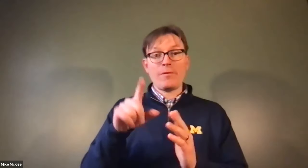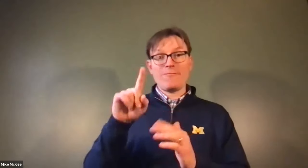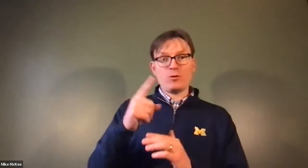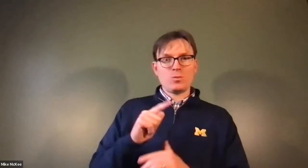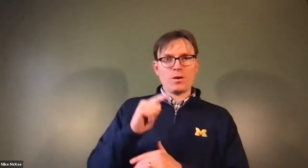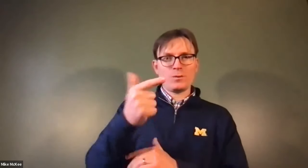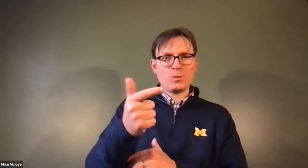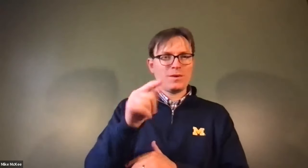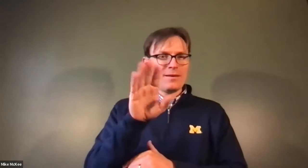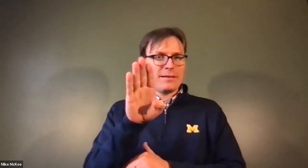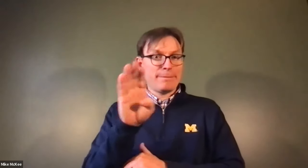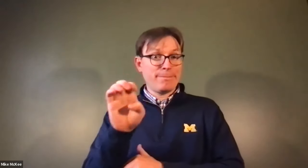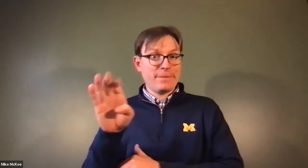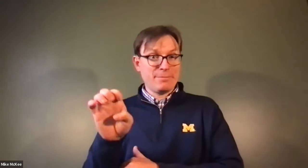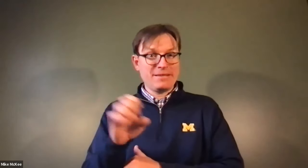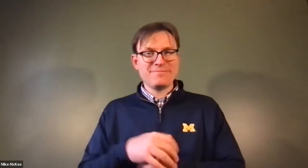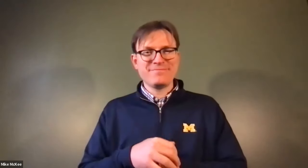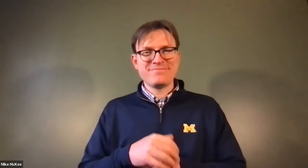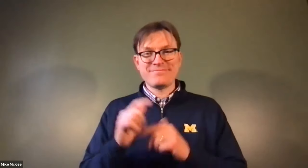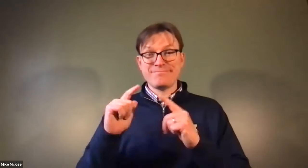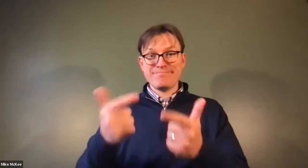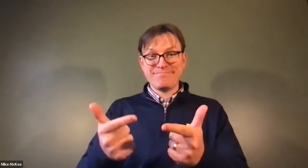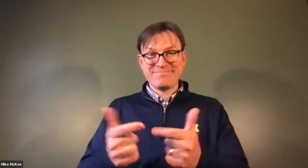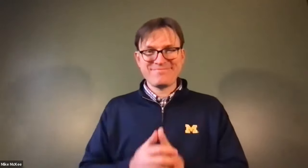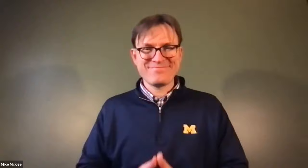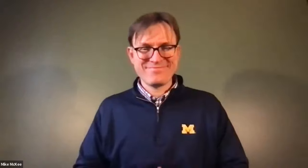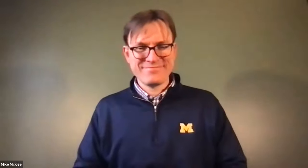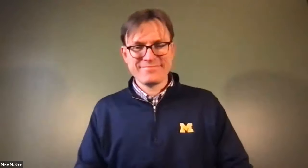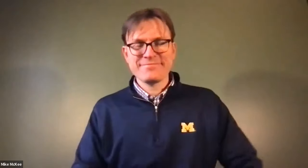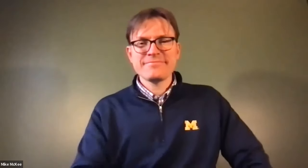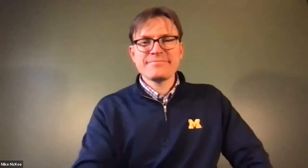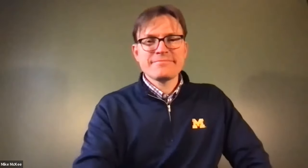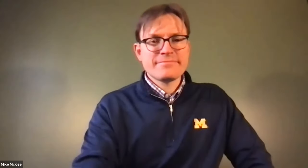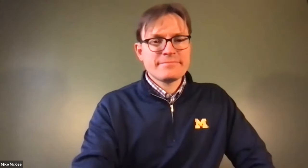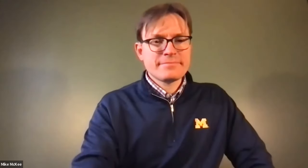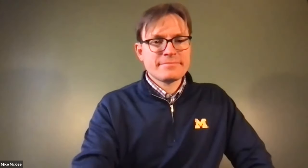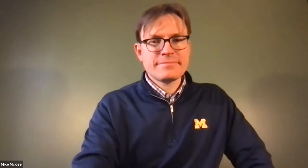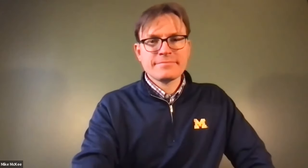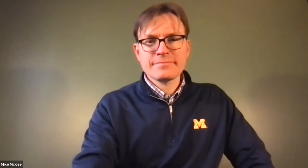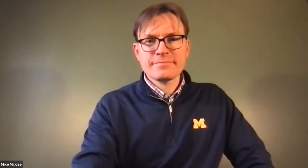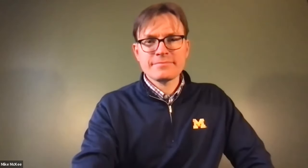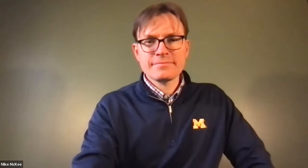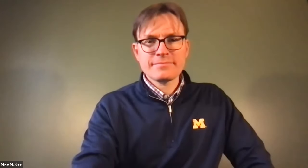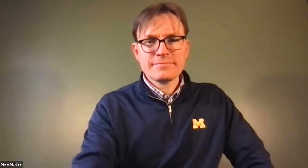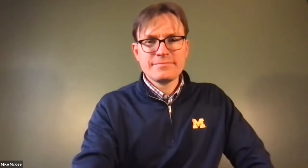James Cech: And i'm also going to talk a little bit more about how to talk about this with your doctor, but now I want to hand it over to bb tape Baker.